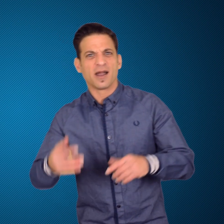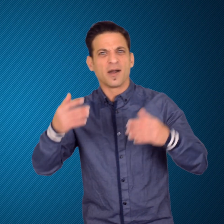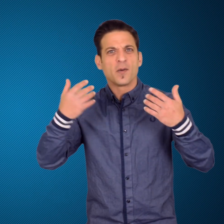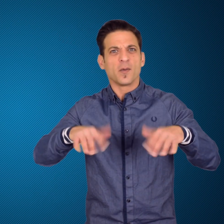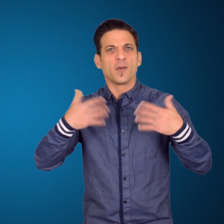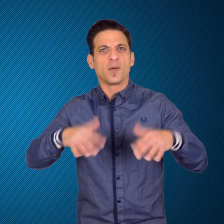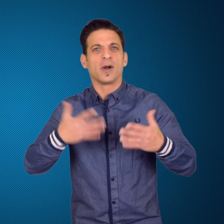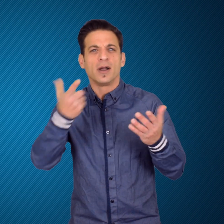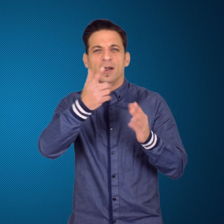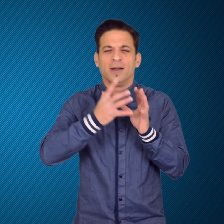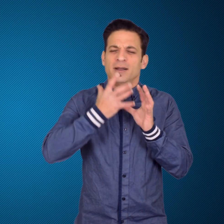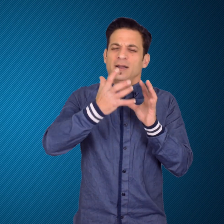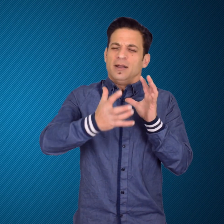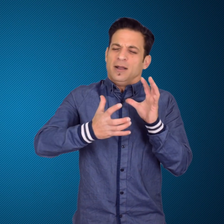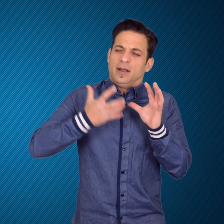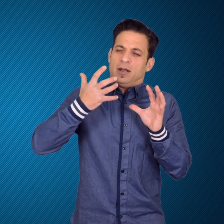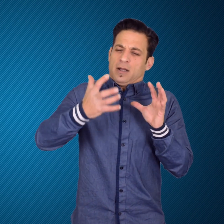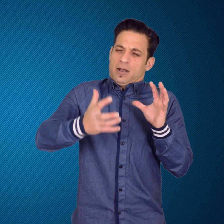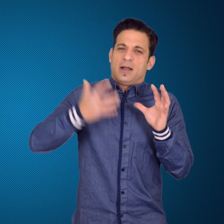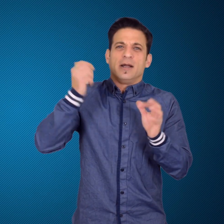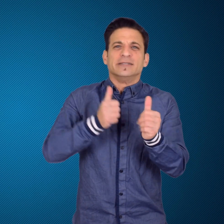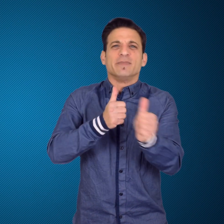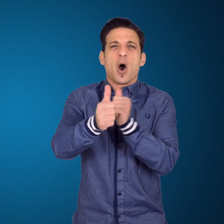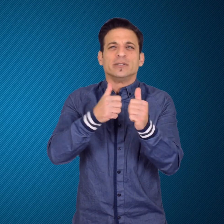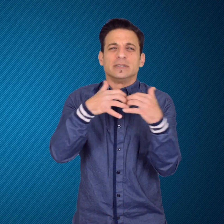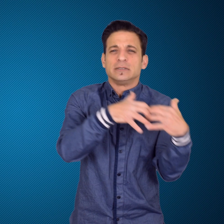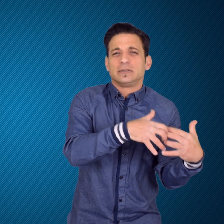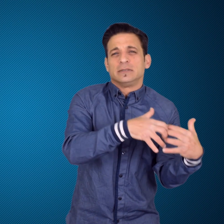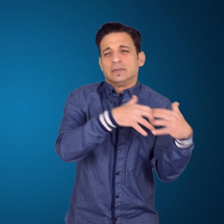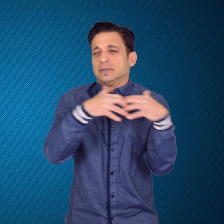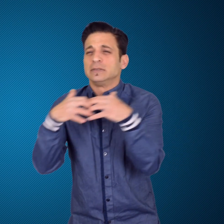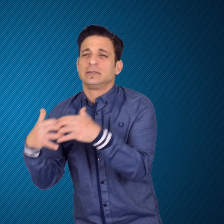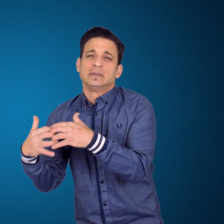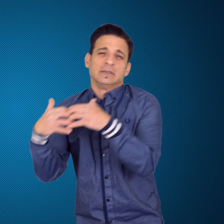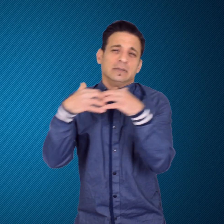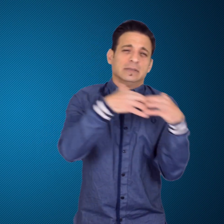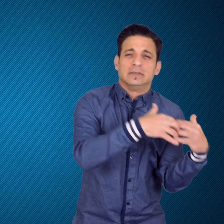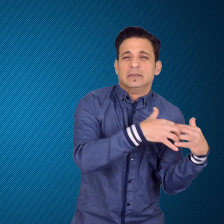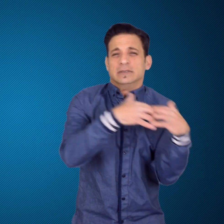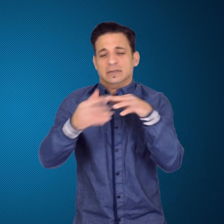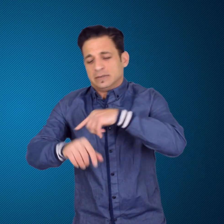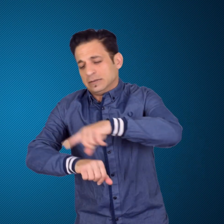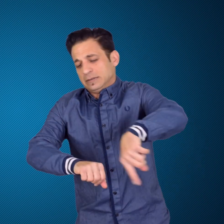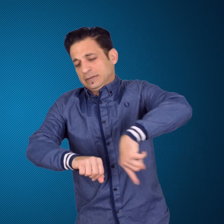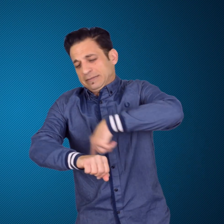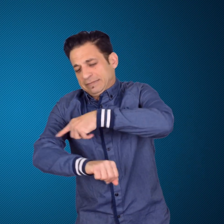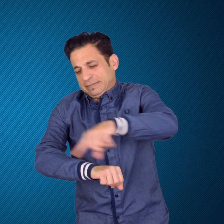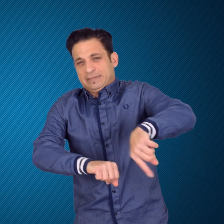Longest sports matches ever